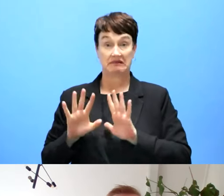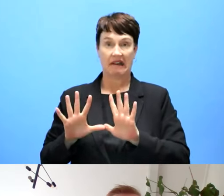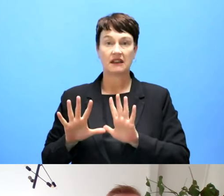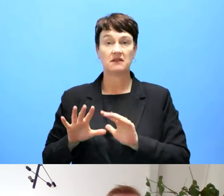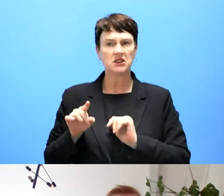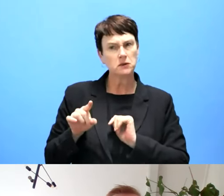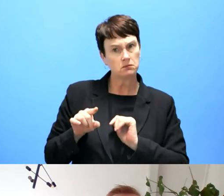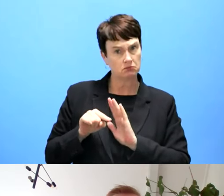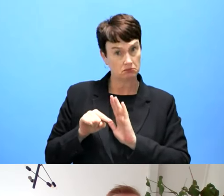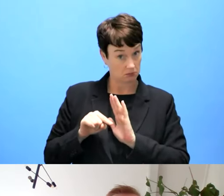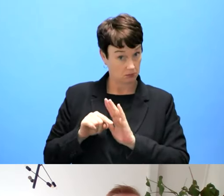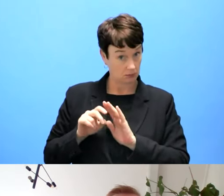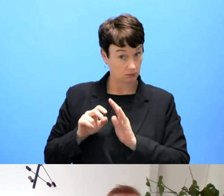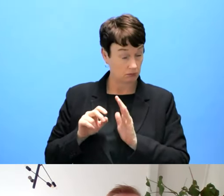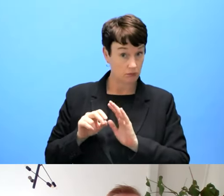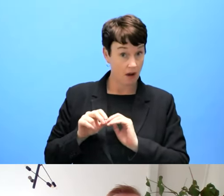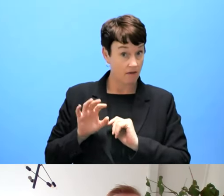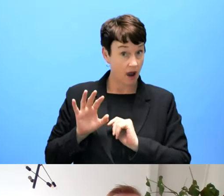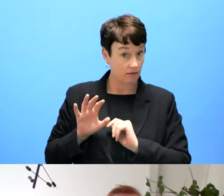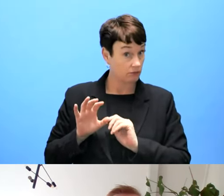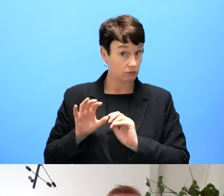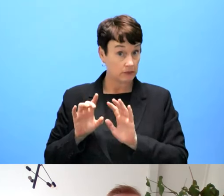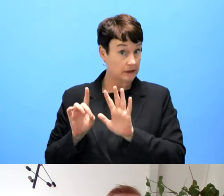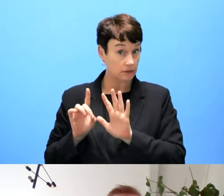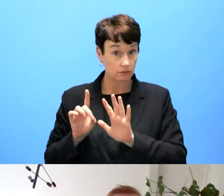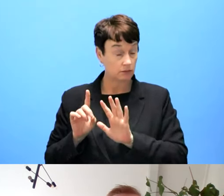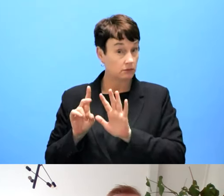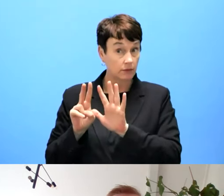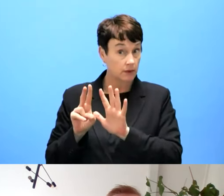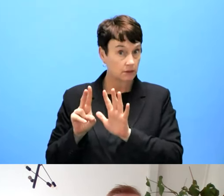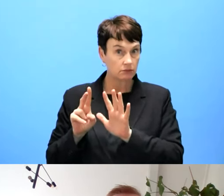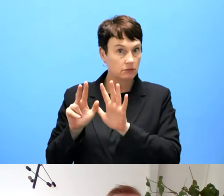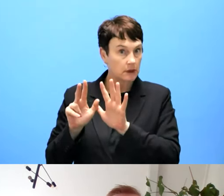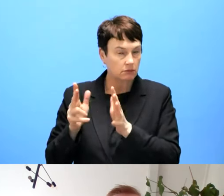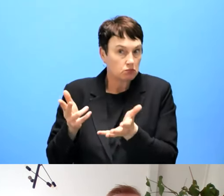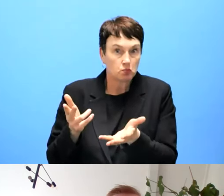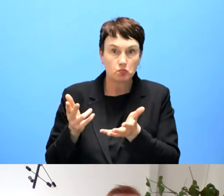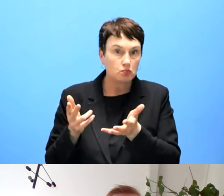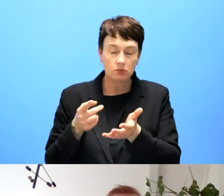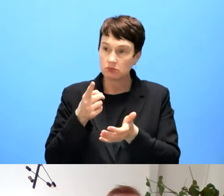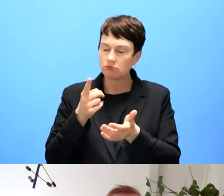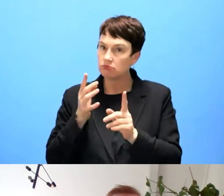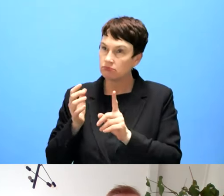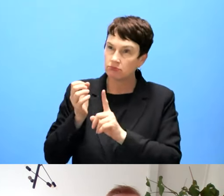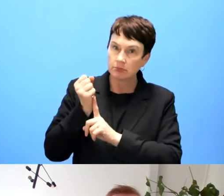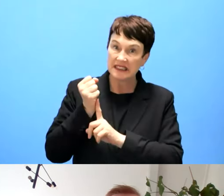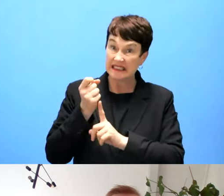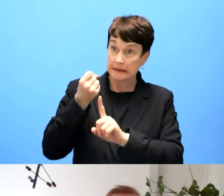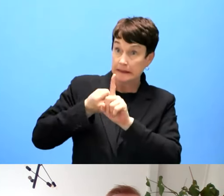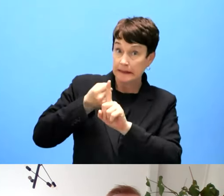reaching the end goal which is fully compliant. So we are working on that right now to implement it.